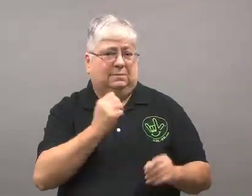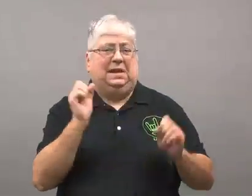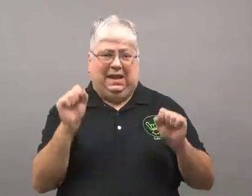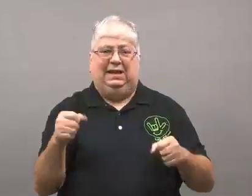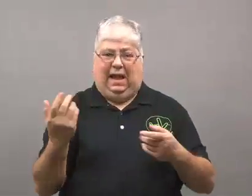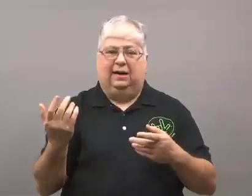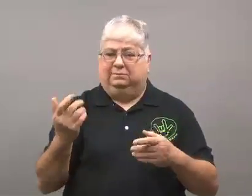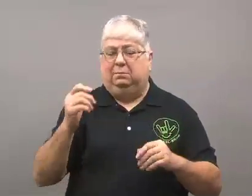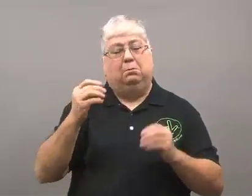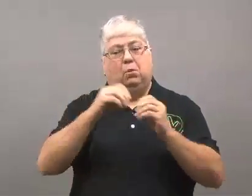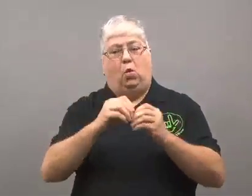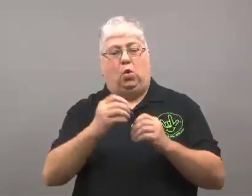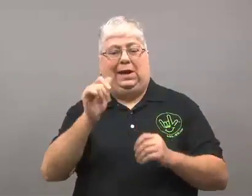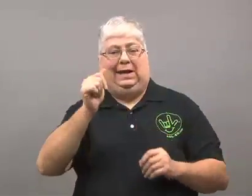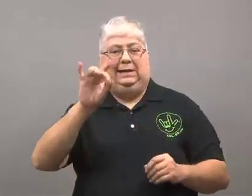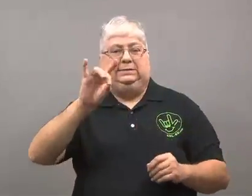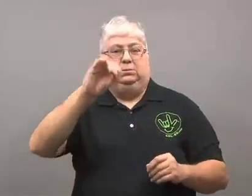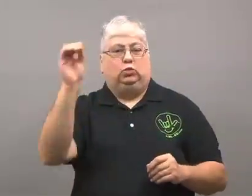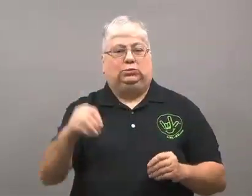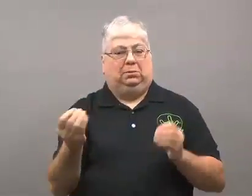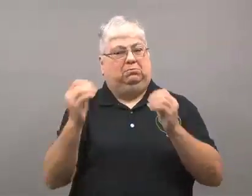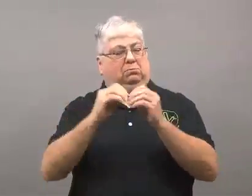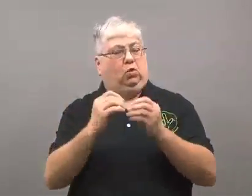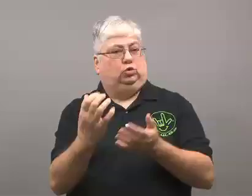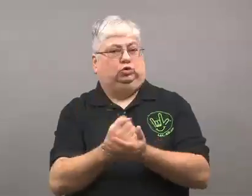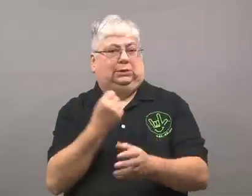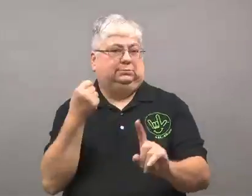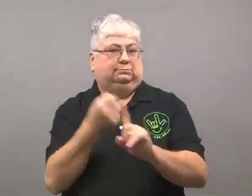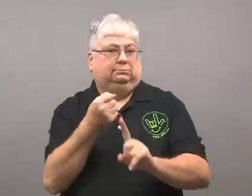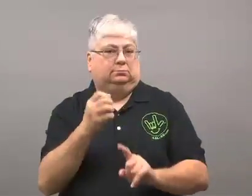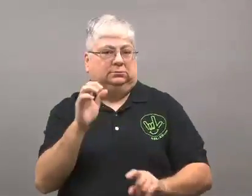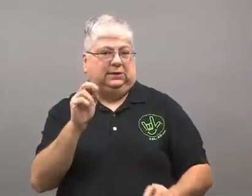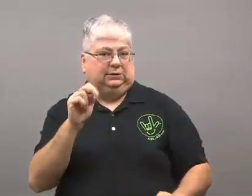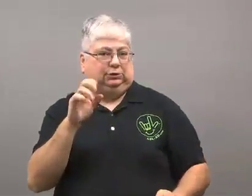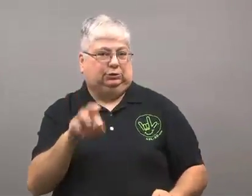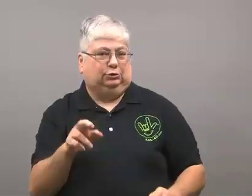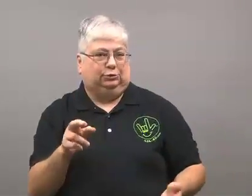increase their chances of cancer by 18%